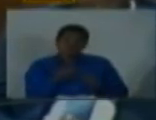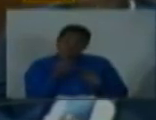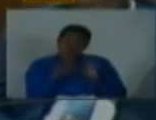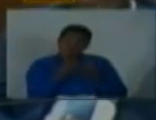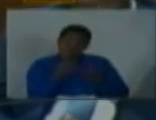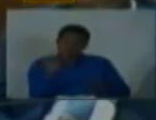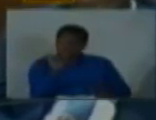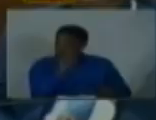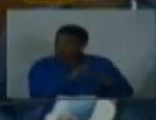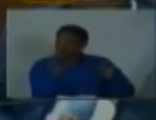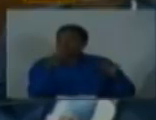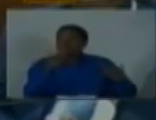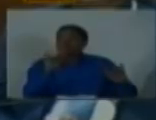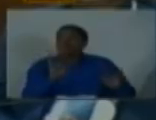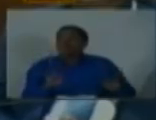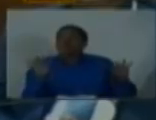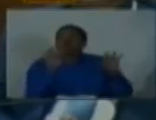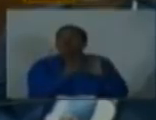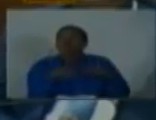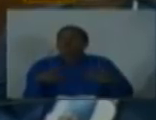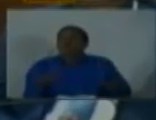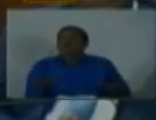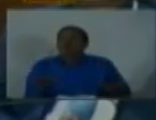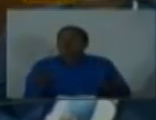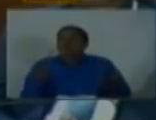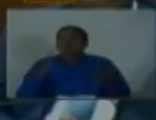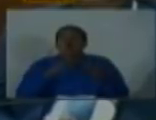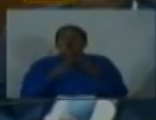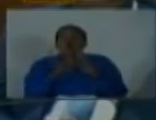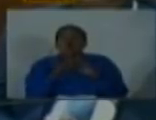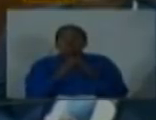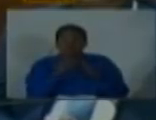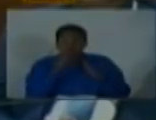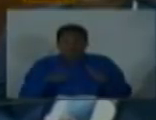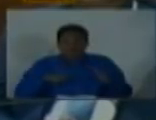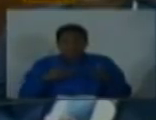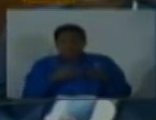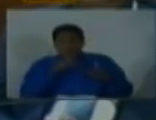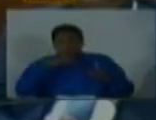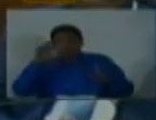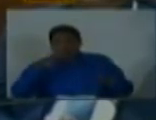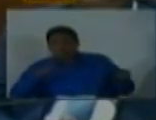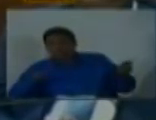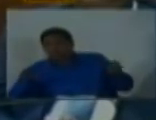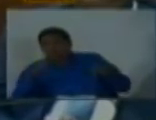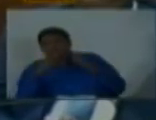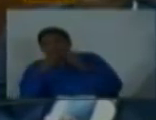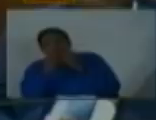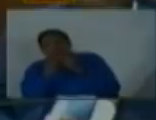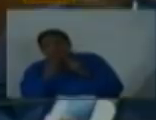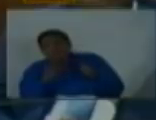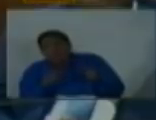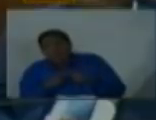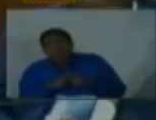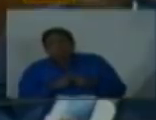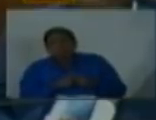important that the community around it Tears for them keeps in touch with them